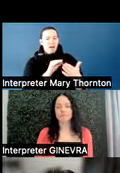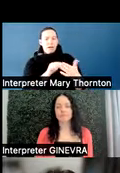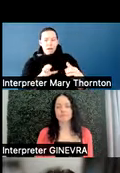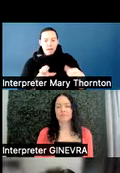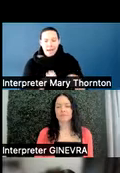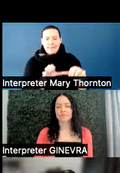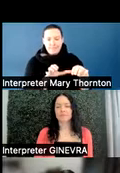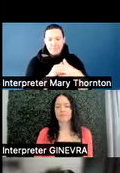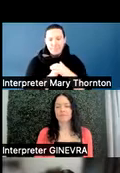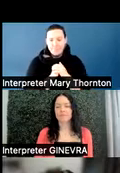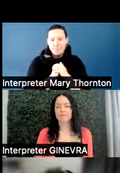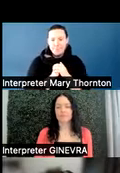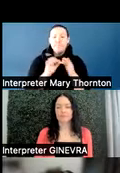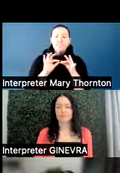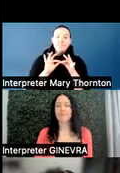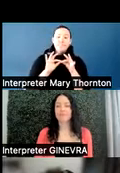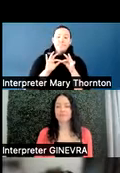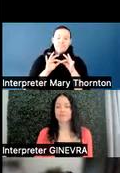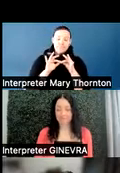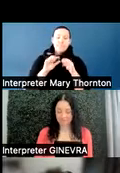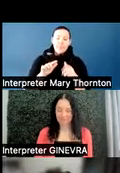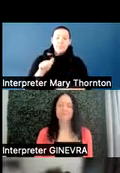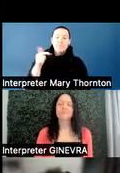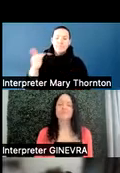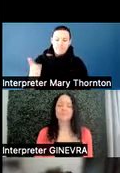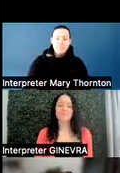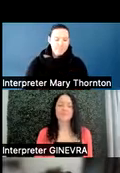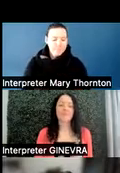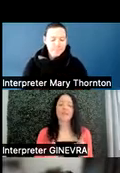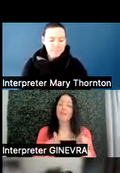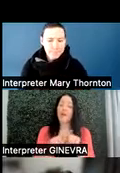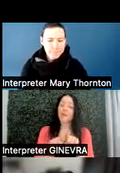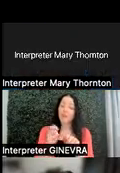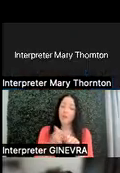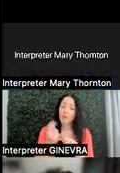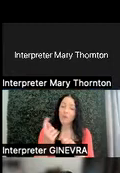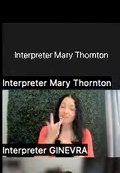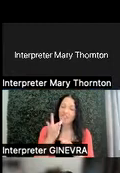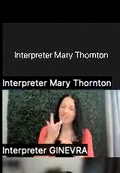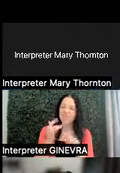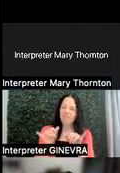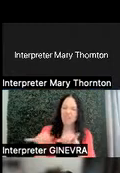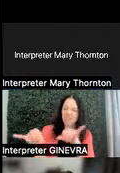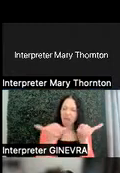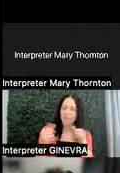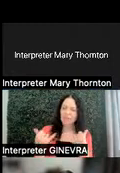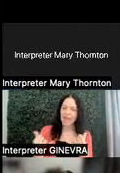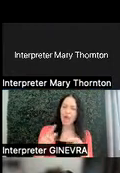In addition, everybody's favorite-- probably pretty common now-- but utilizing rubrics.